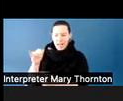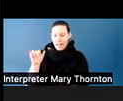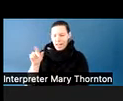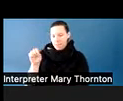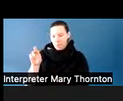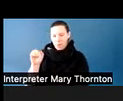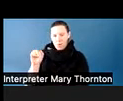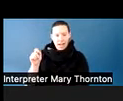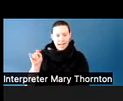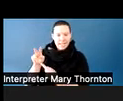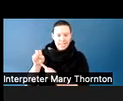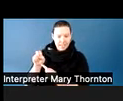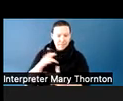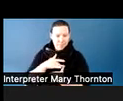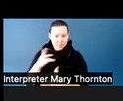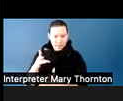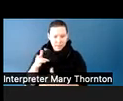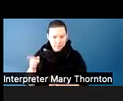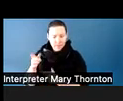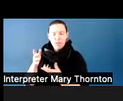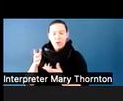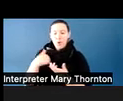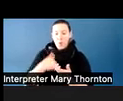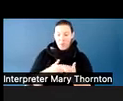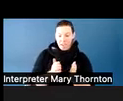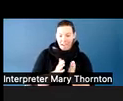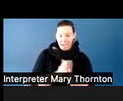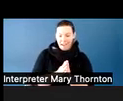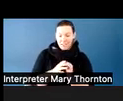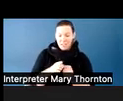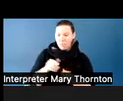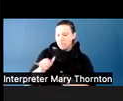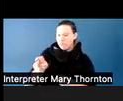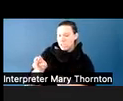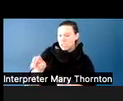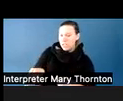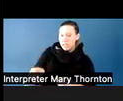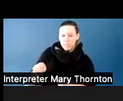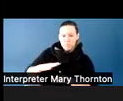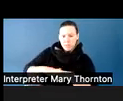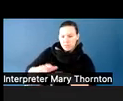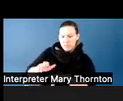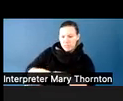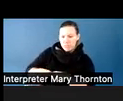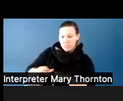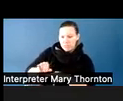and I think this is more common in younger education, but I think it does still happen-- where we say, this is your seat, and you